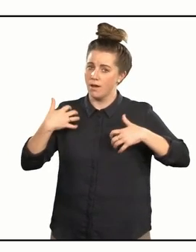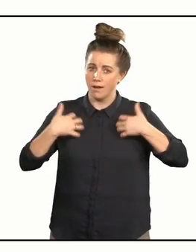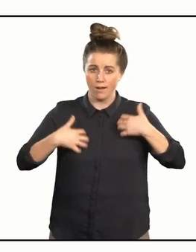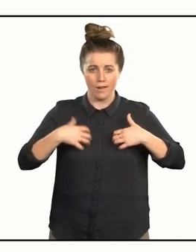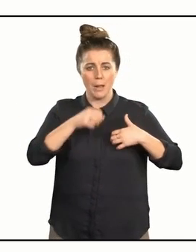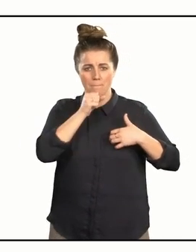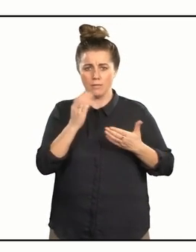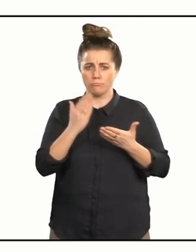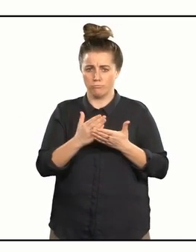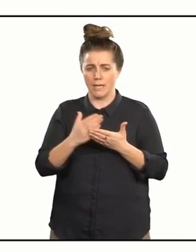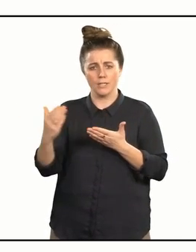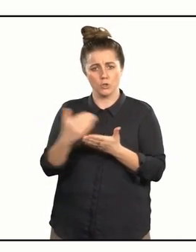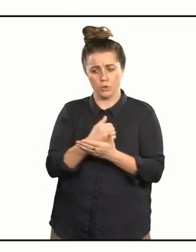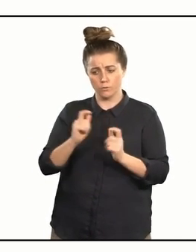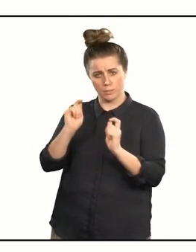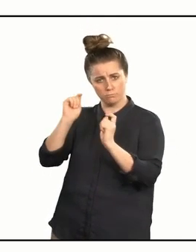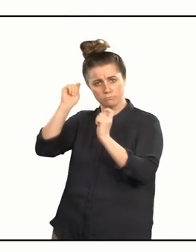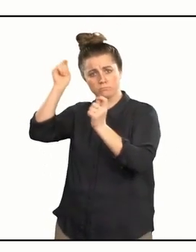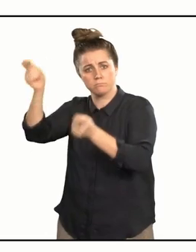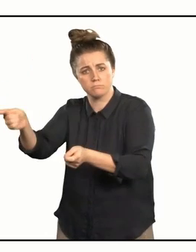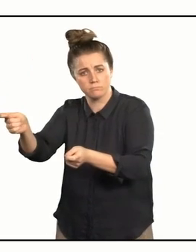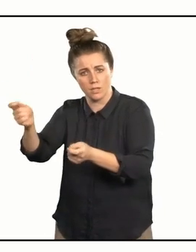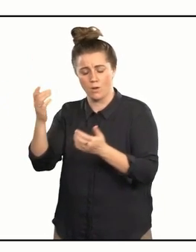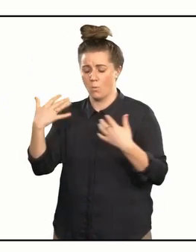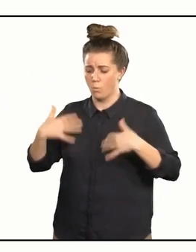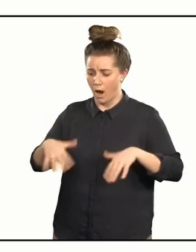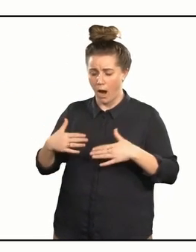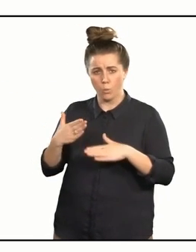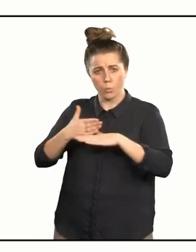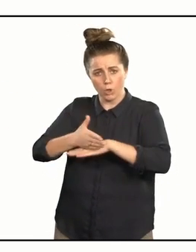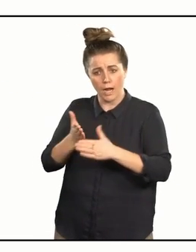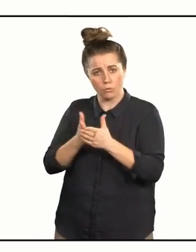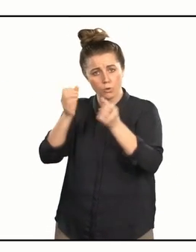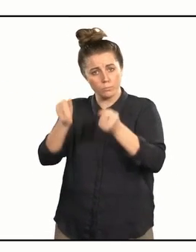The men thoroughly deserve to be nominated, they work really hard within the prison community here,